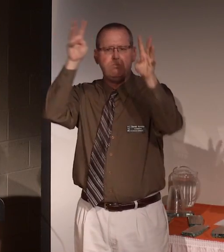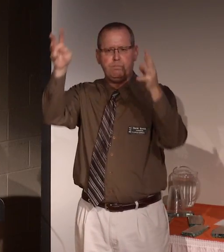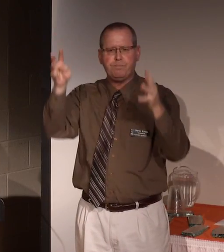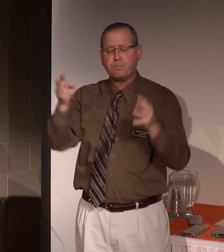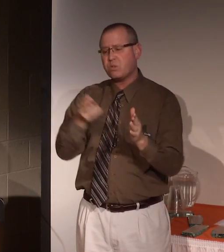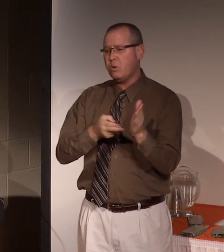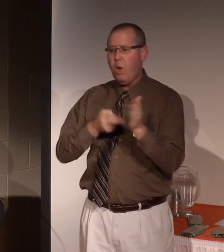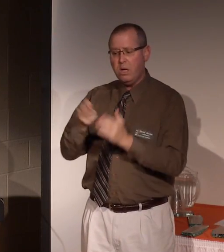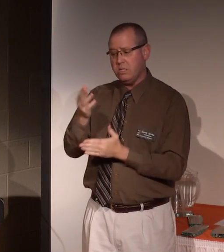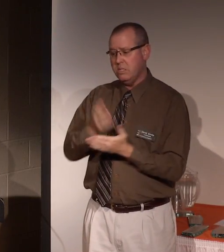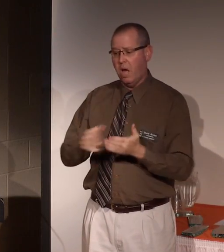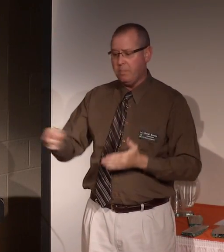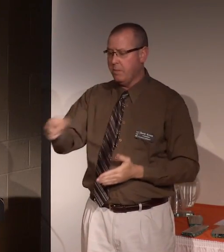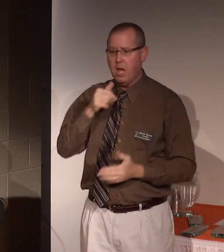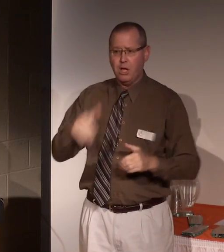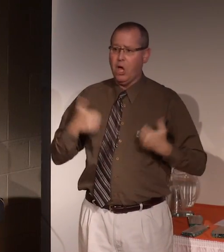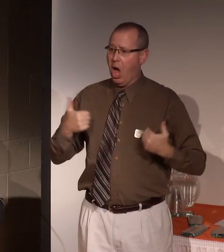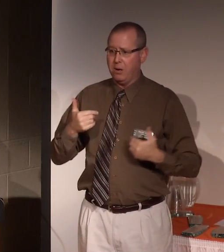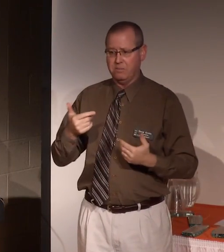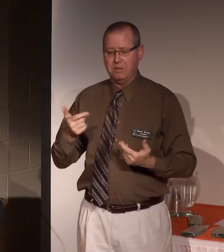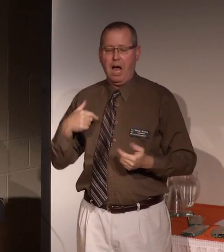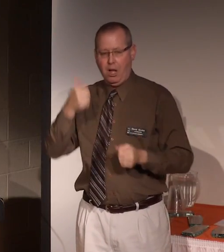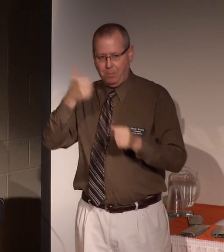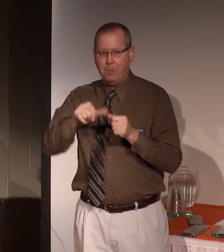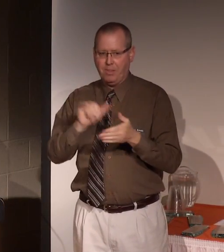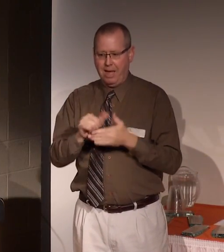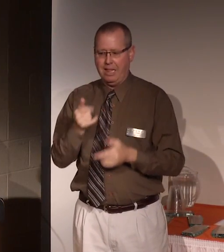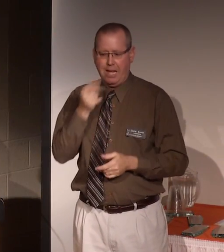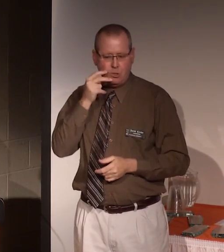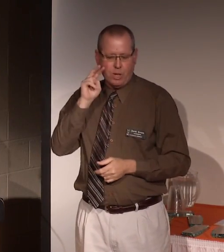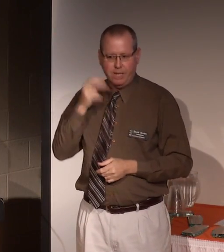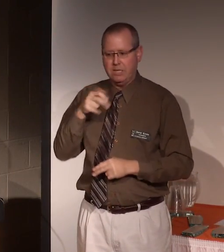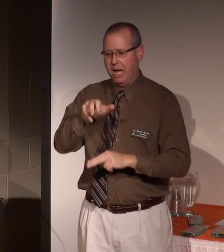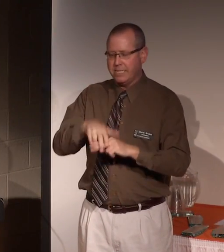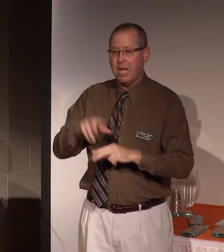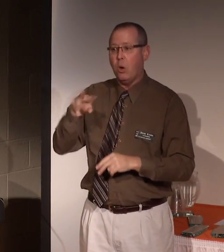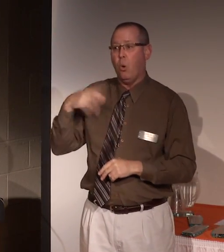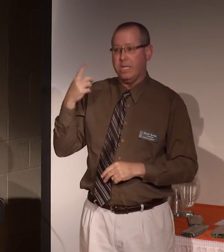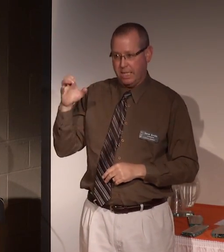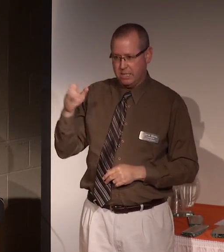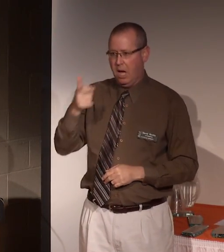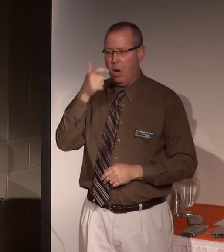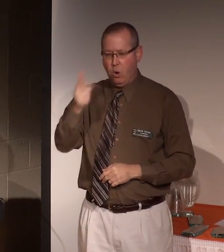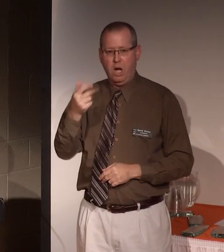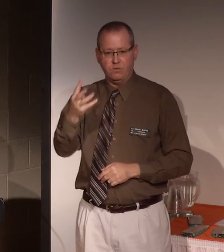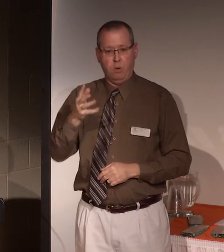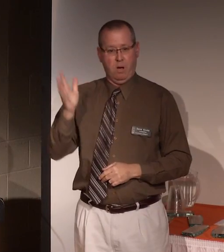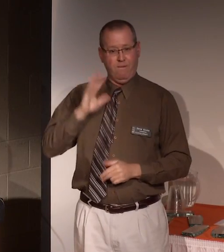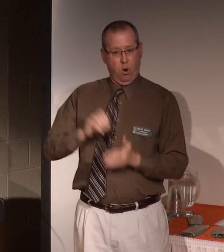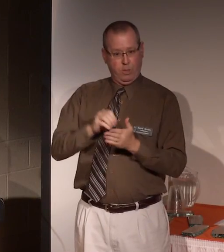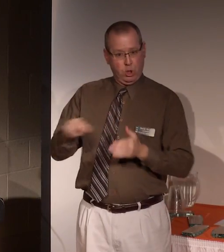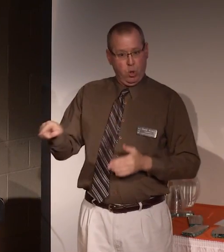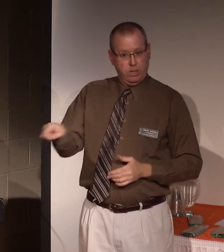To be honest some of them aren't so young, I was reminded of that the last few days where I sat in Washington and watched four of my former students brief some